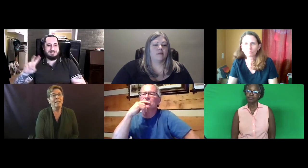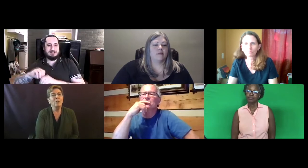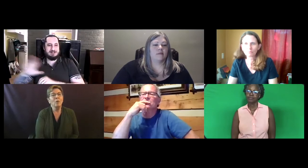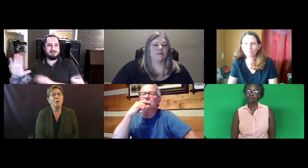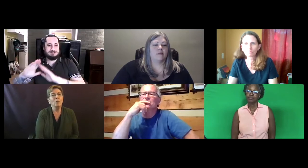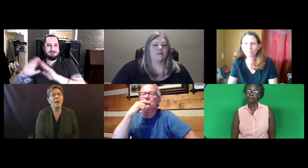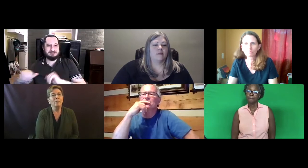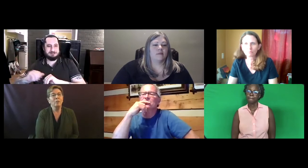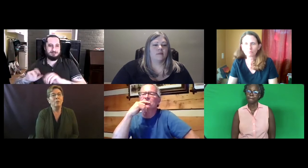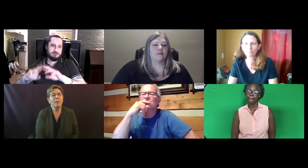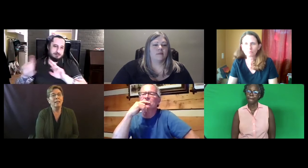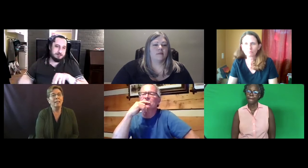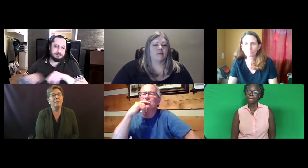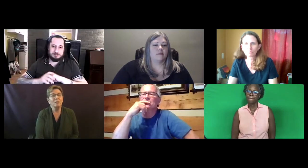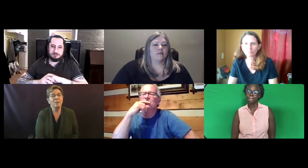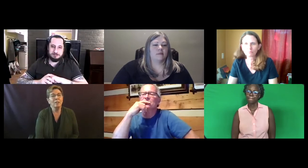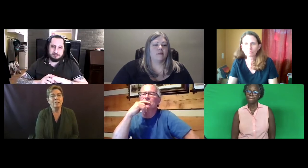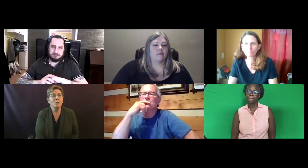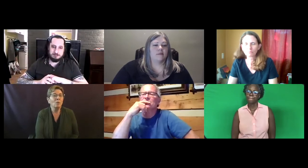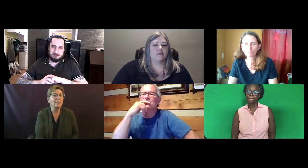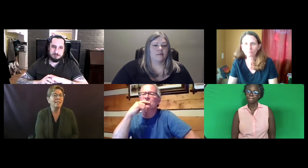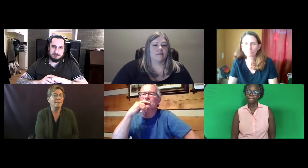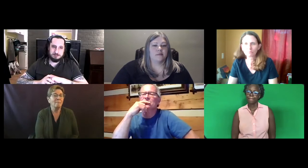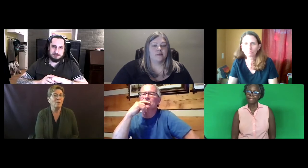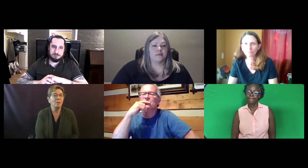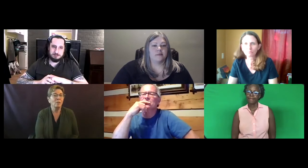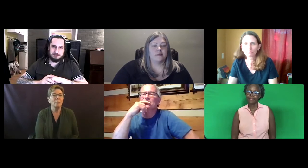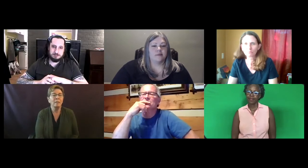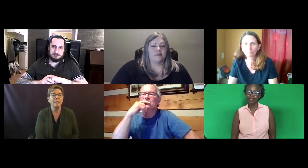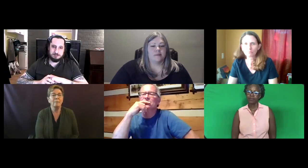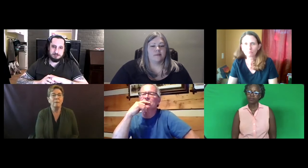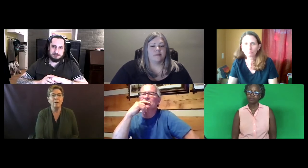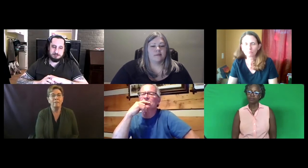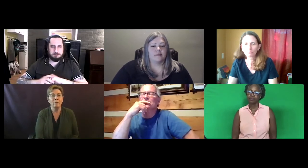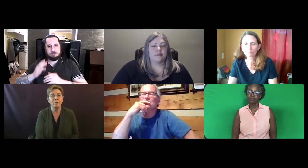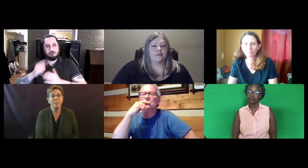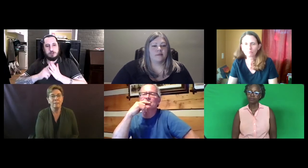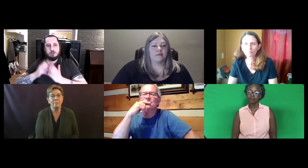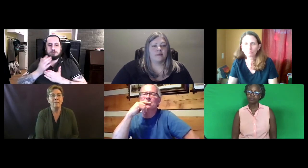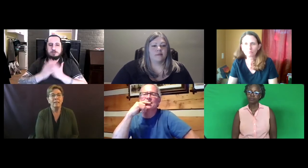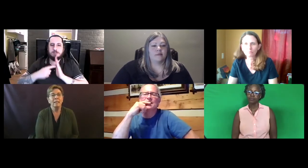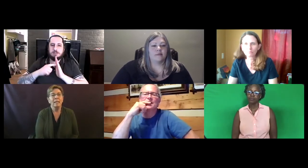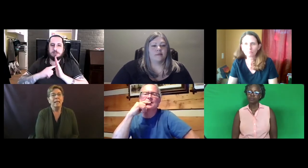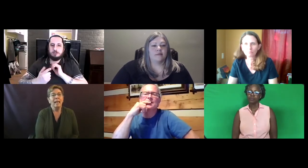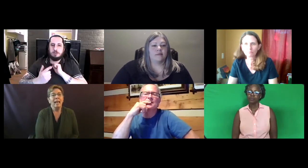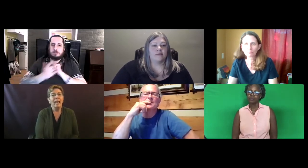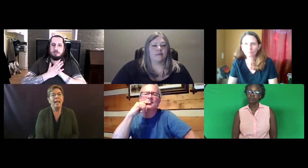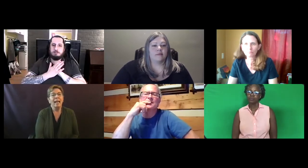then you also have to type that in their whole system, right? You have to become a whole part of their system.